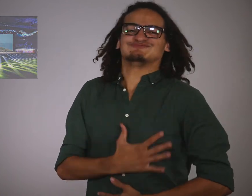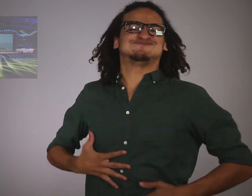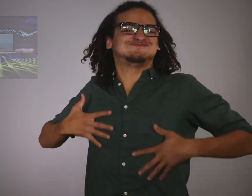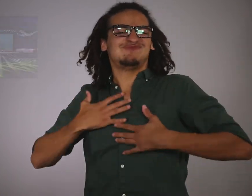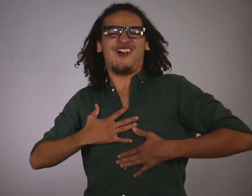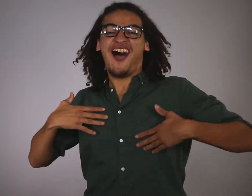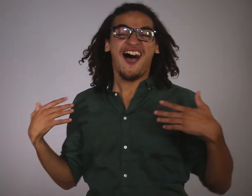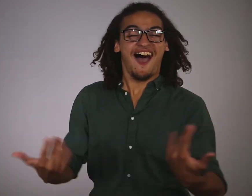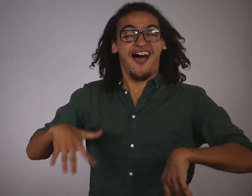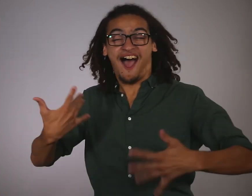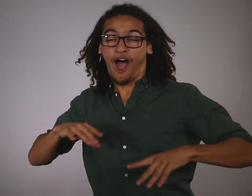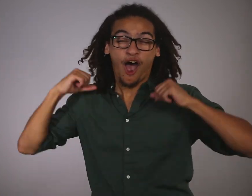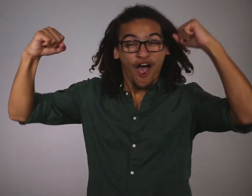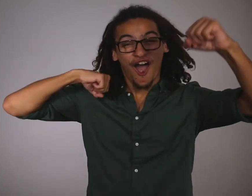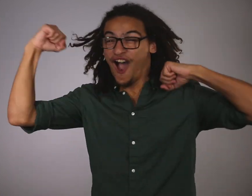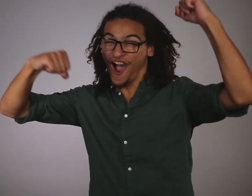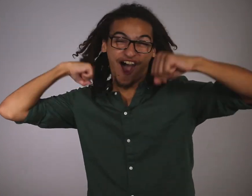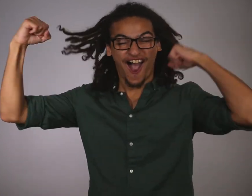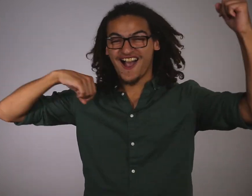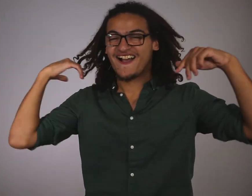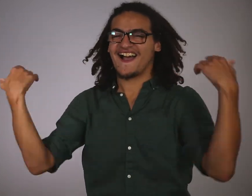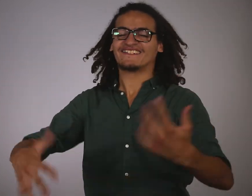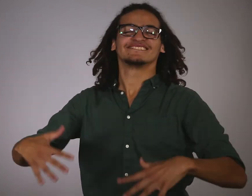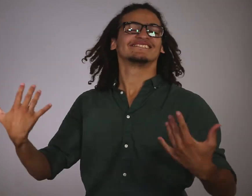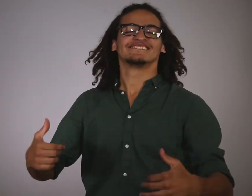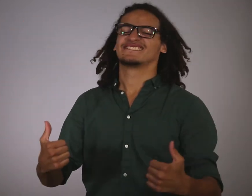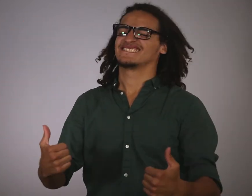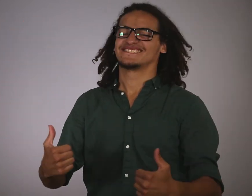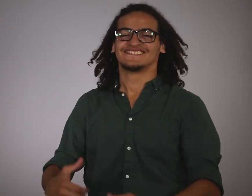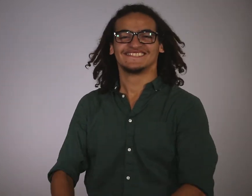I hope so because I had a lot of fun!